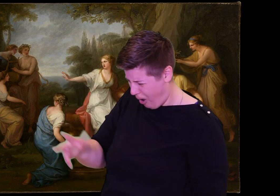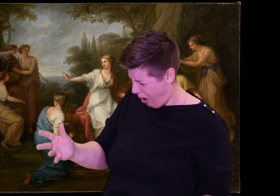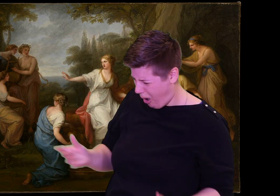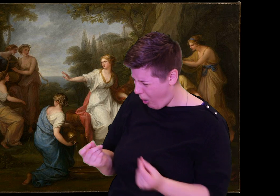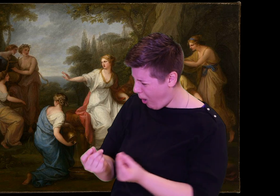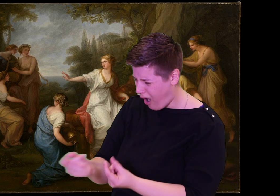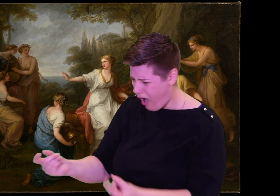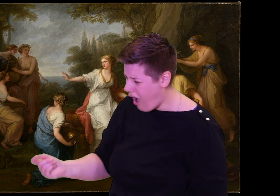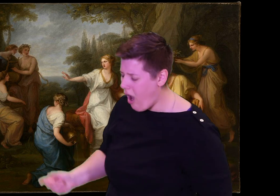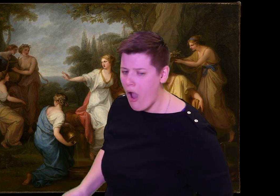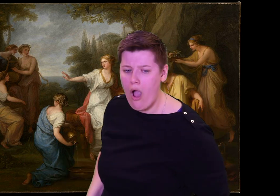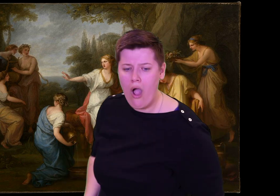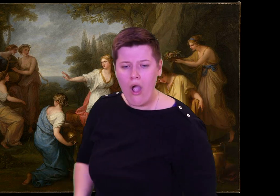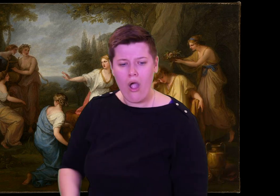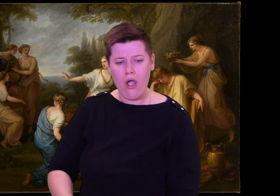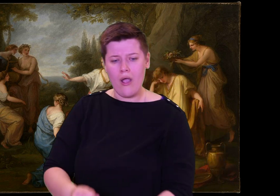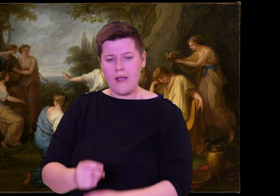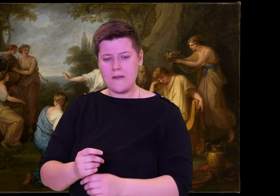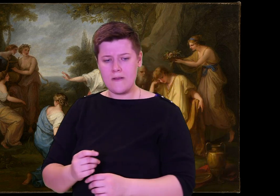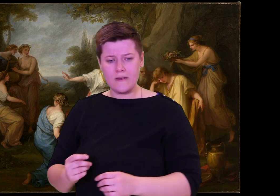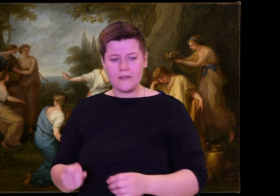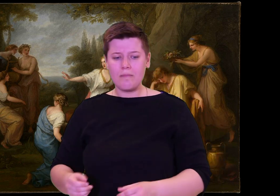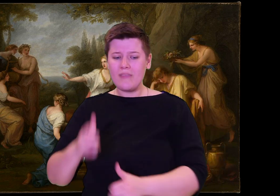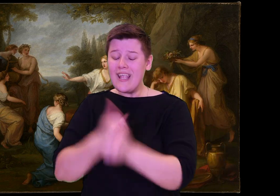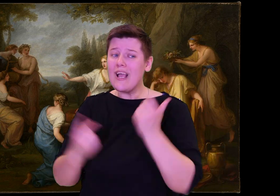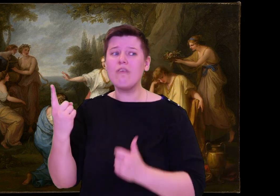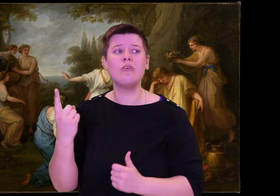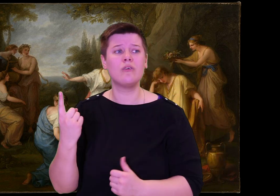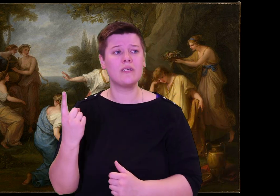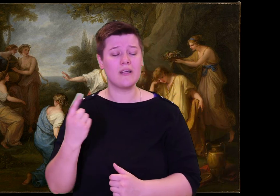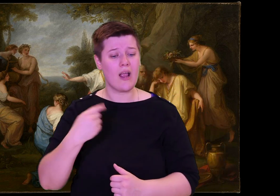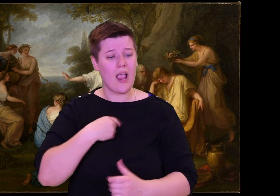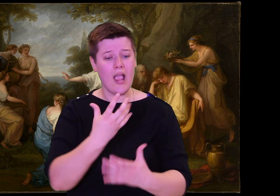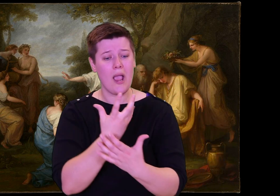There is no man to save the house--no man like him, Odysseus.